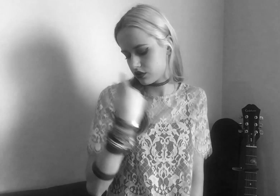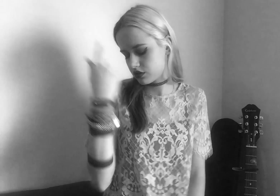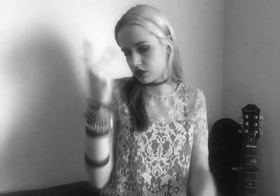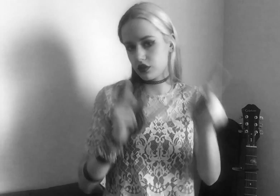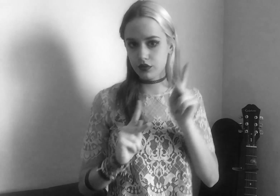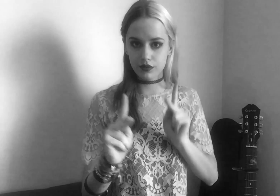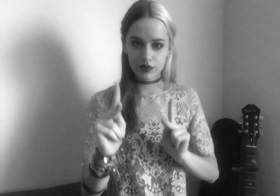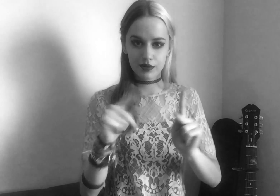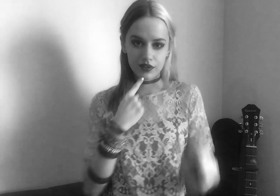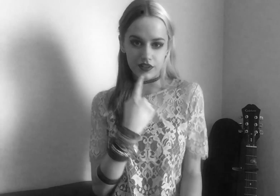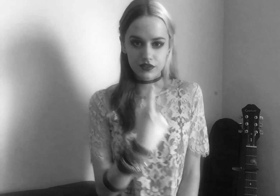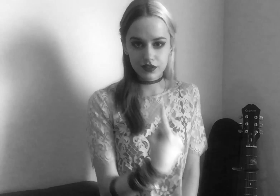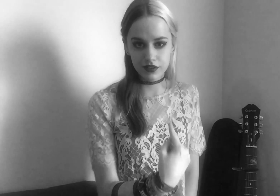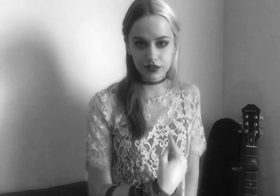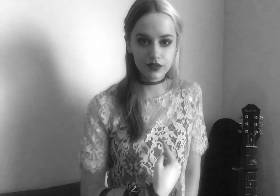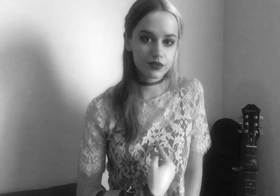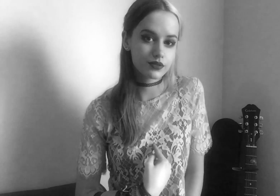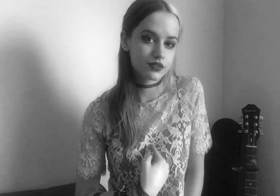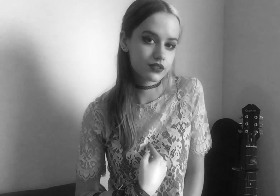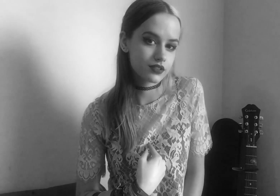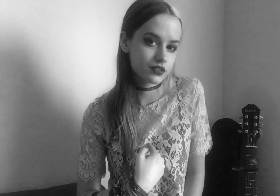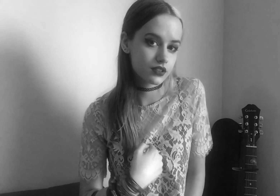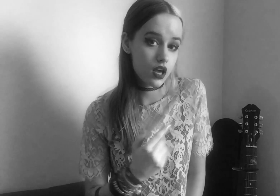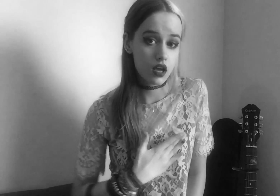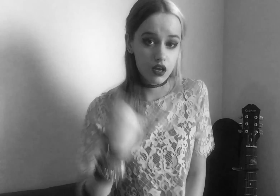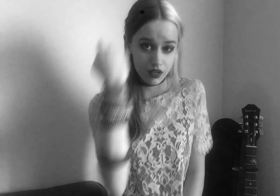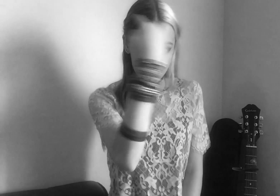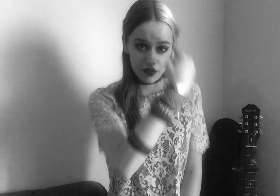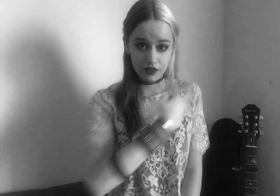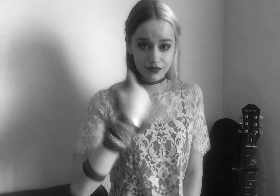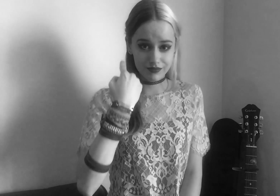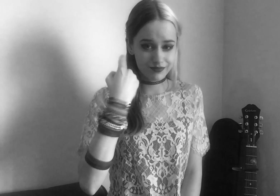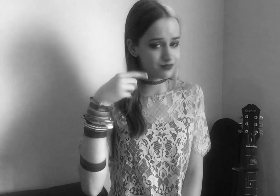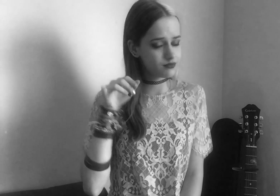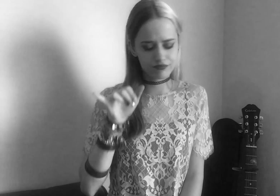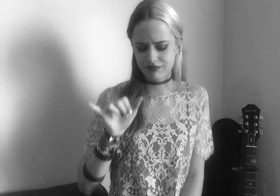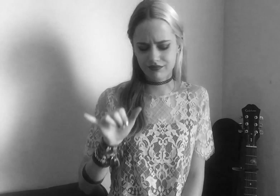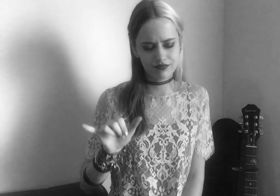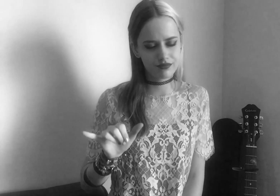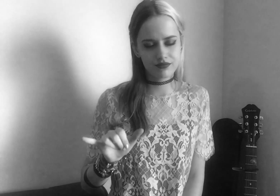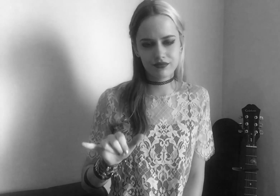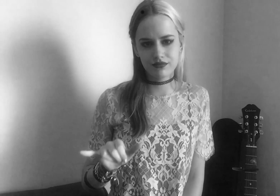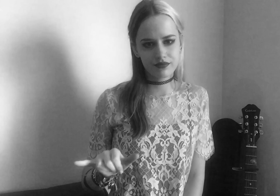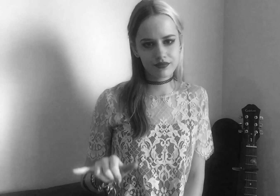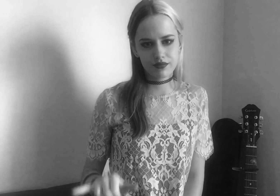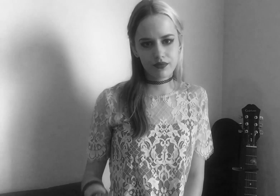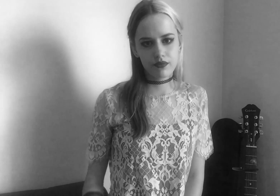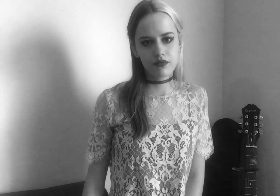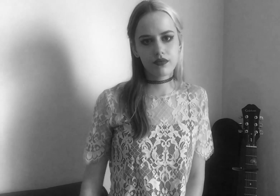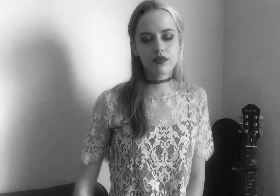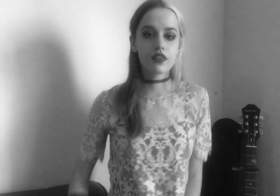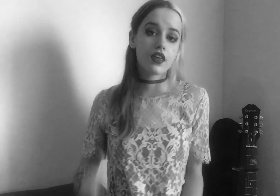People have told me; I don't look the same.